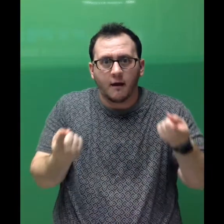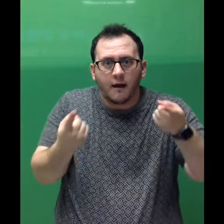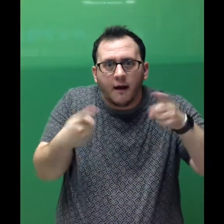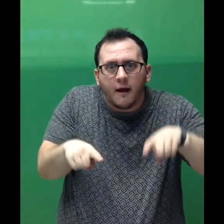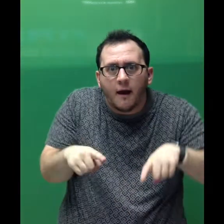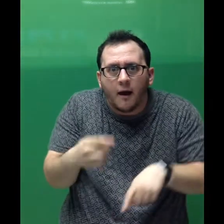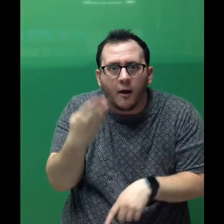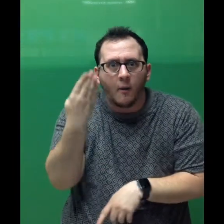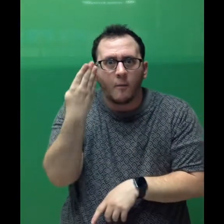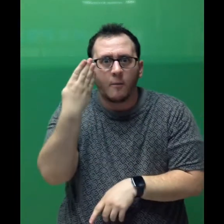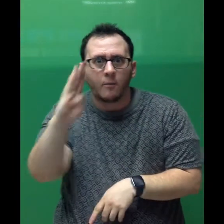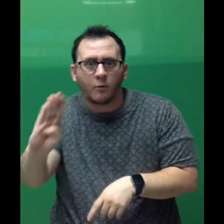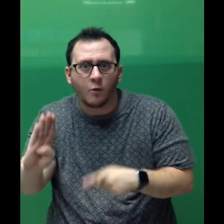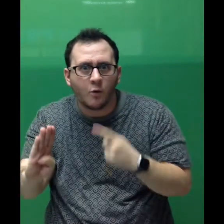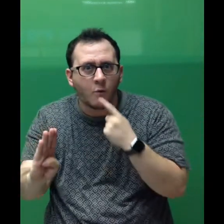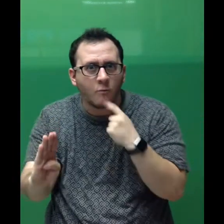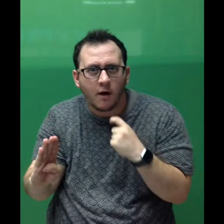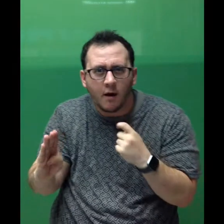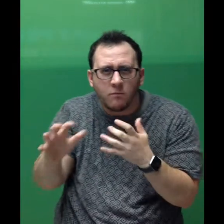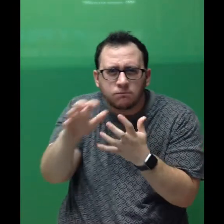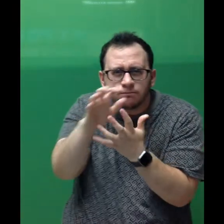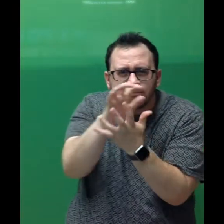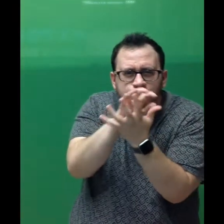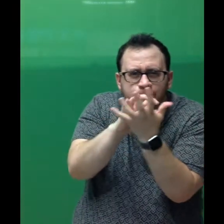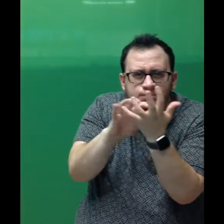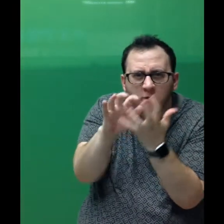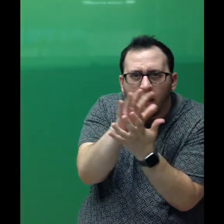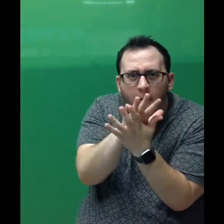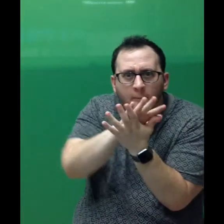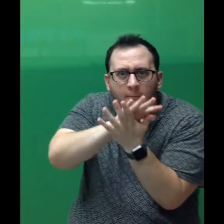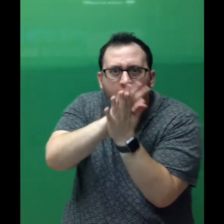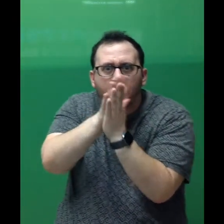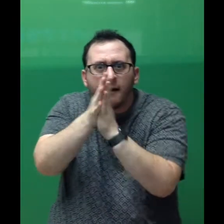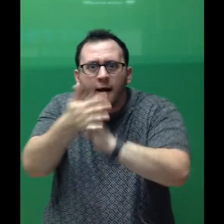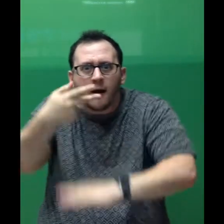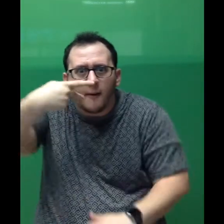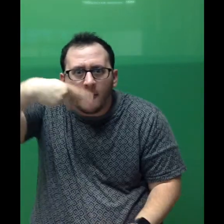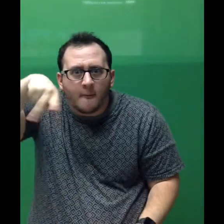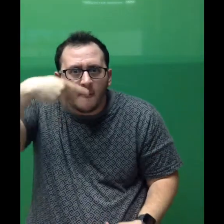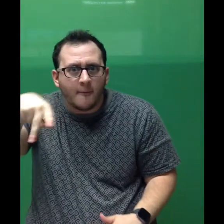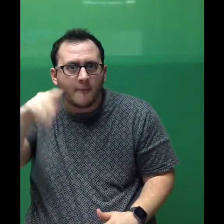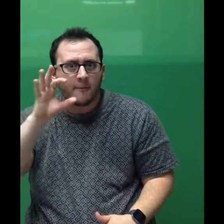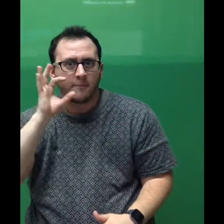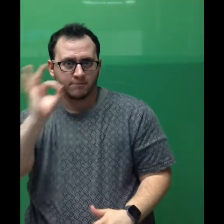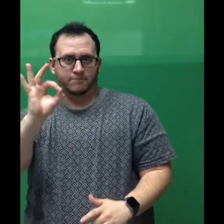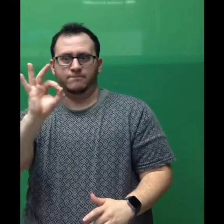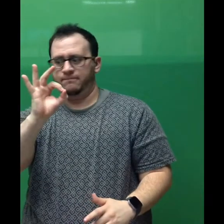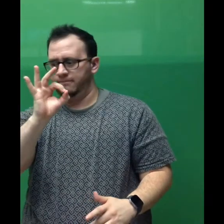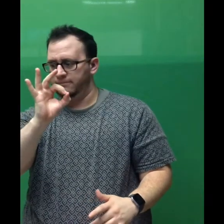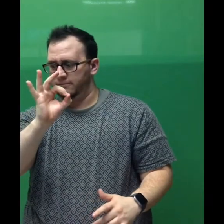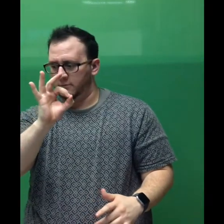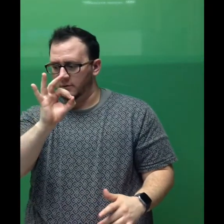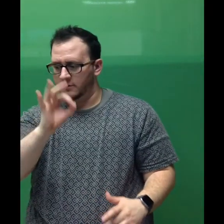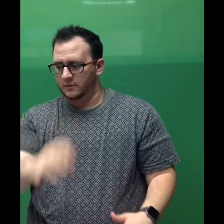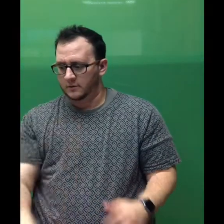The blue mixed with red. She discovered that she could make a PURPLE dot.